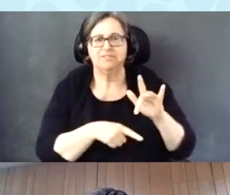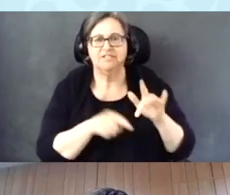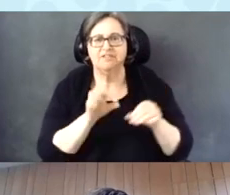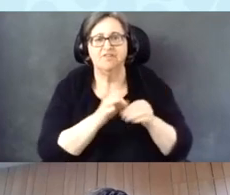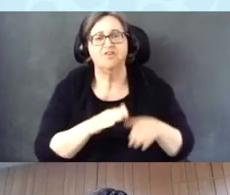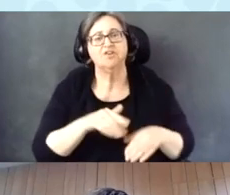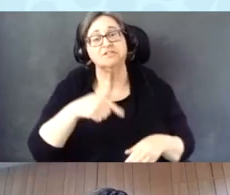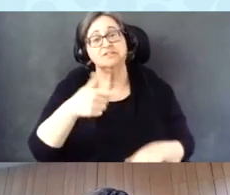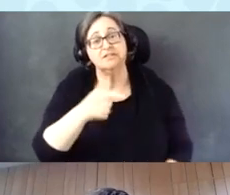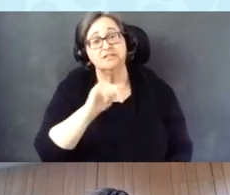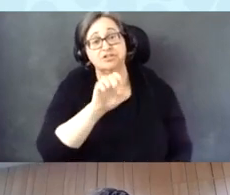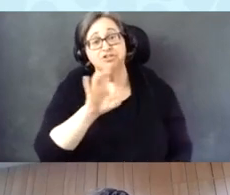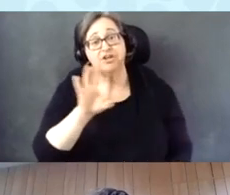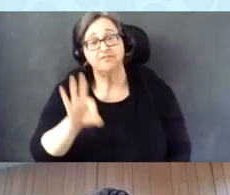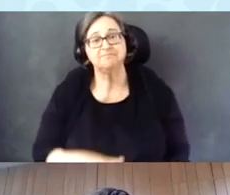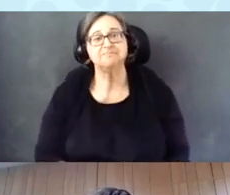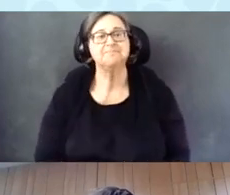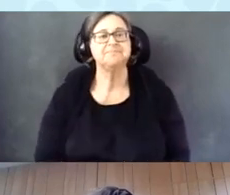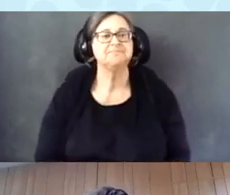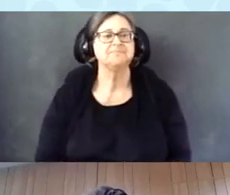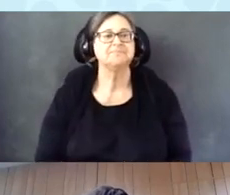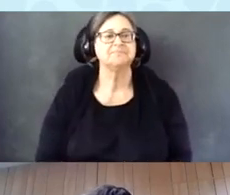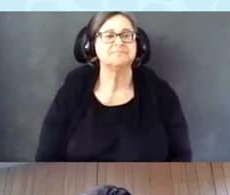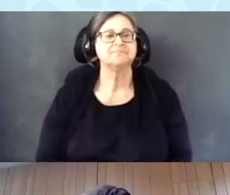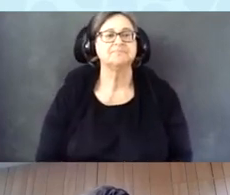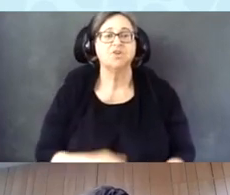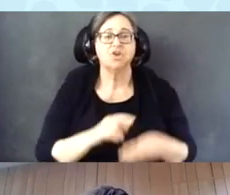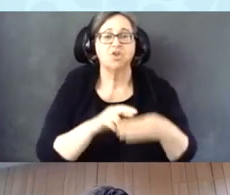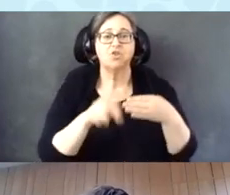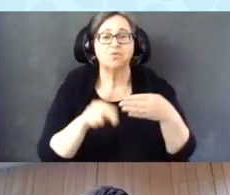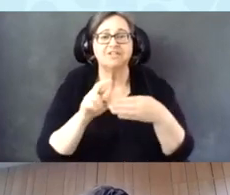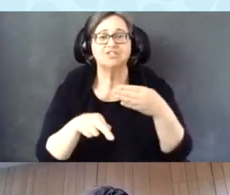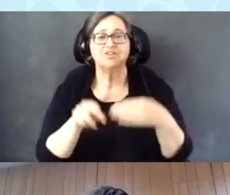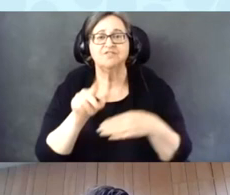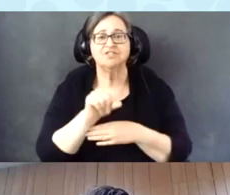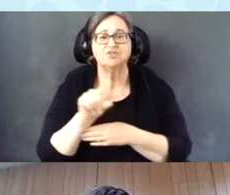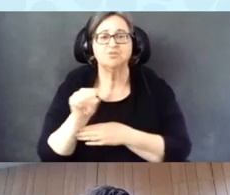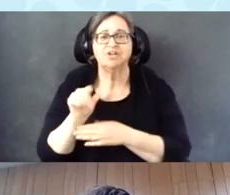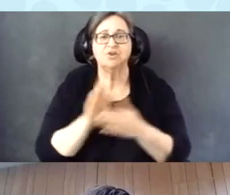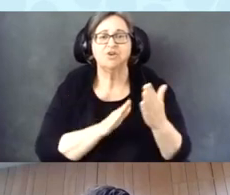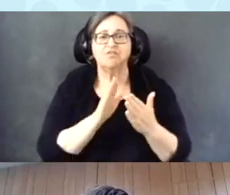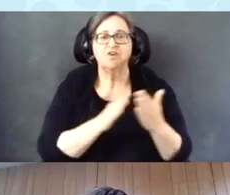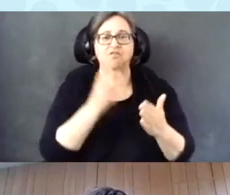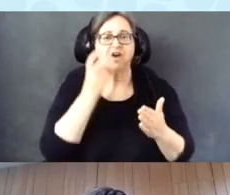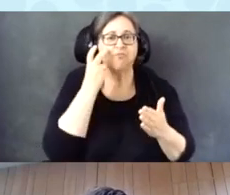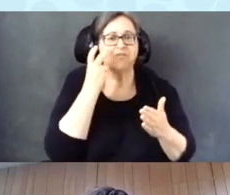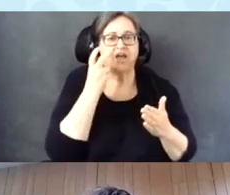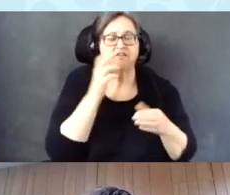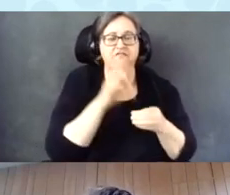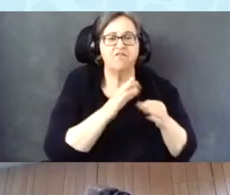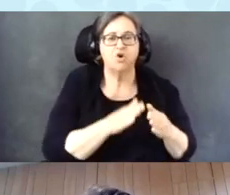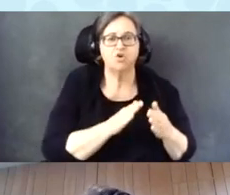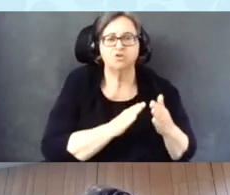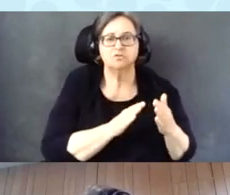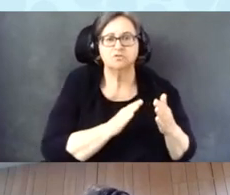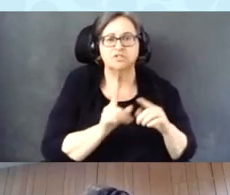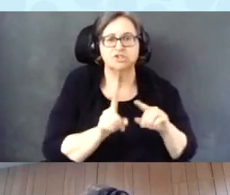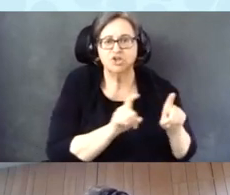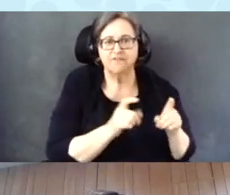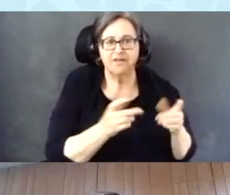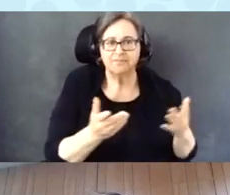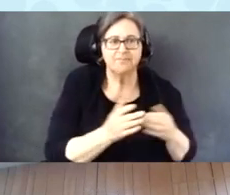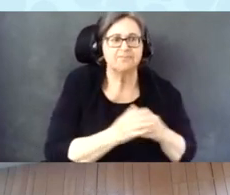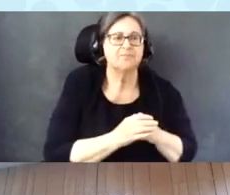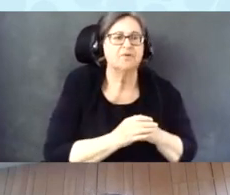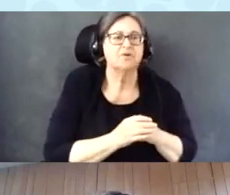And then the results of the 2020 in-person blind voter survey, did you